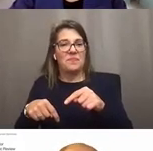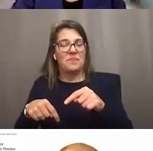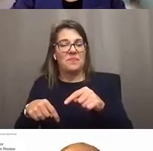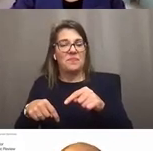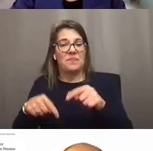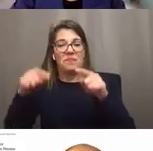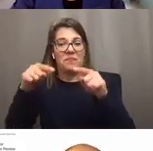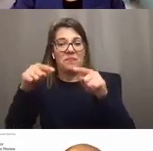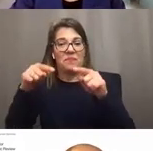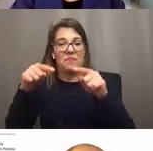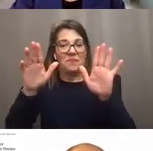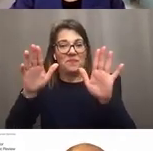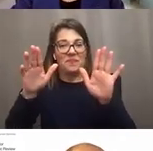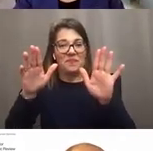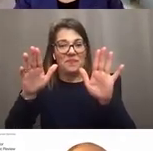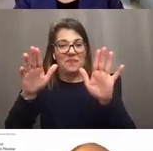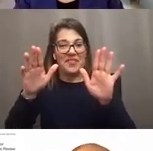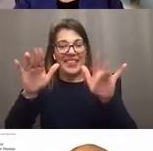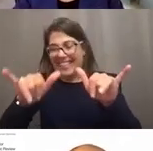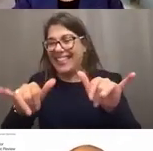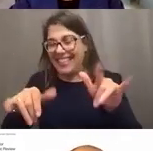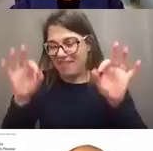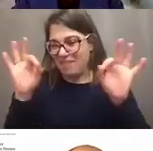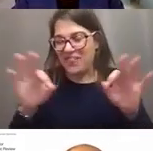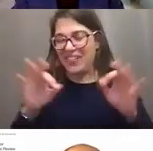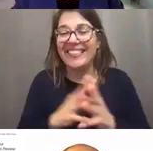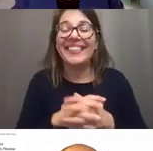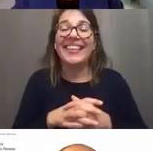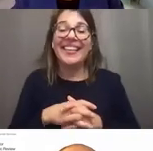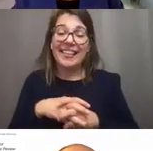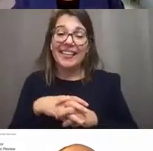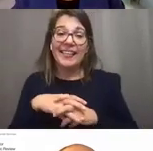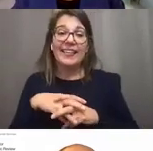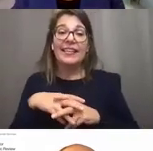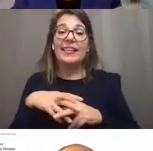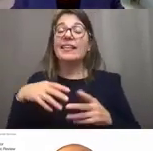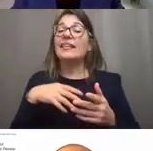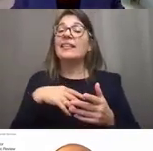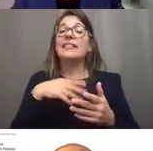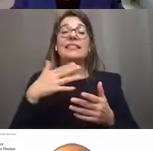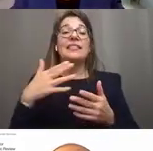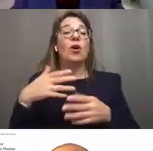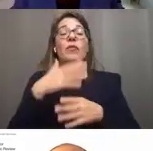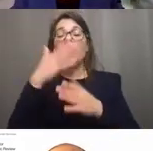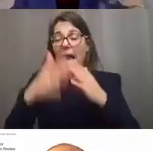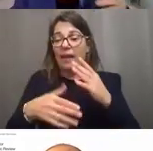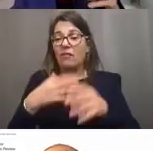Yep, there we go. Thank you. There, perfect. Yep, so at the end of the receipt referral process what you have.